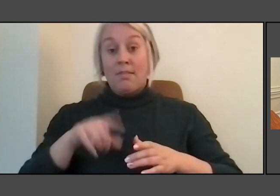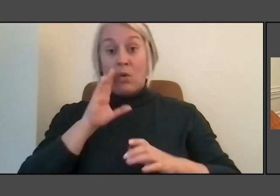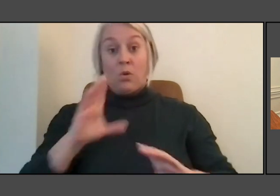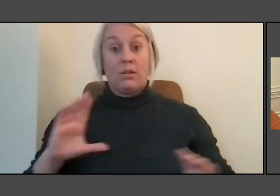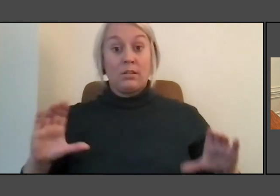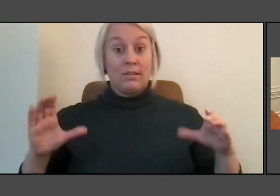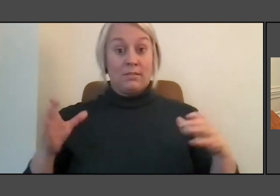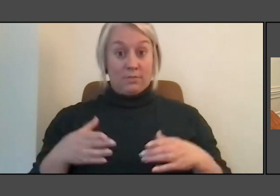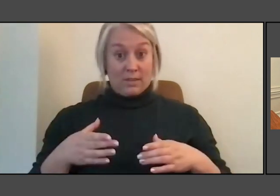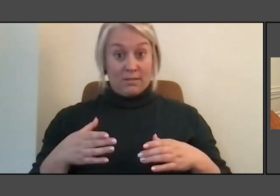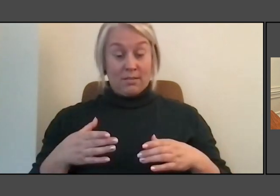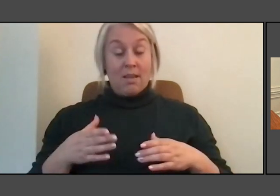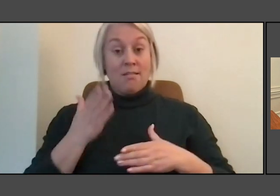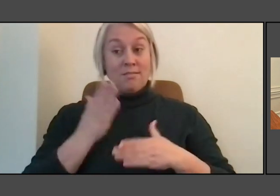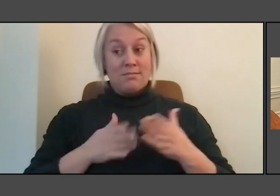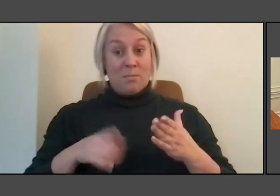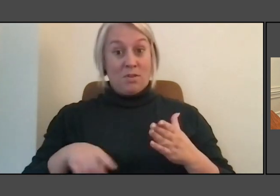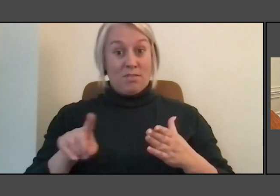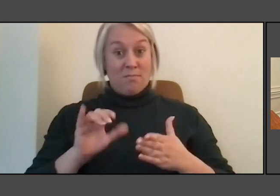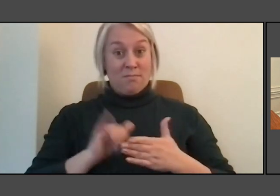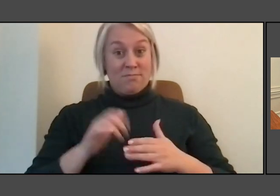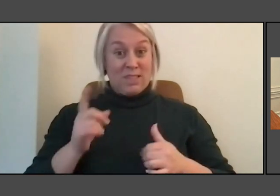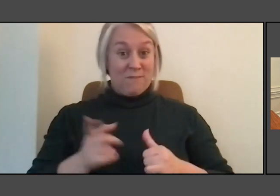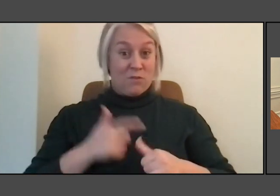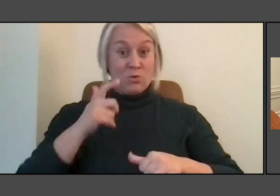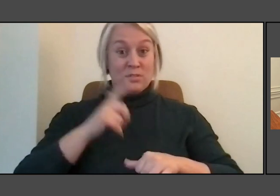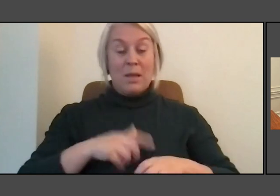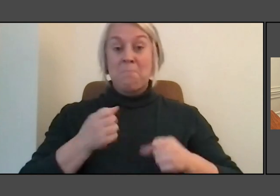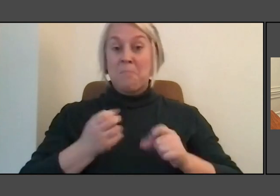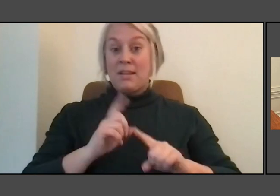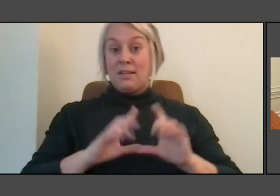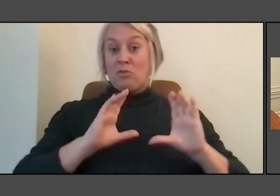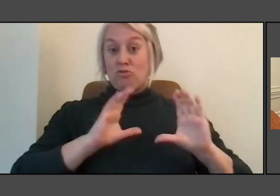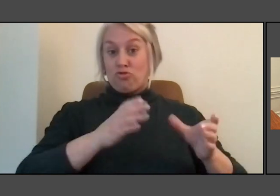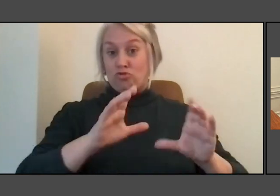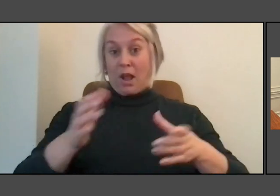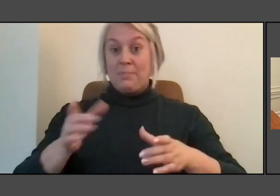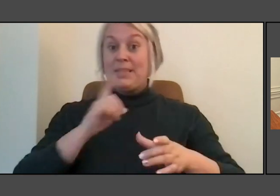many different tribes came together because there were so many tribes